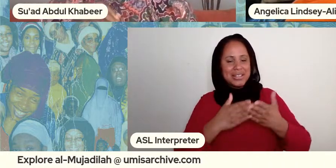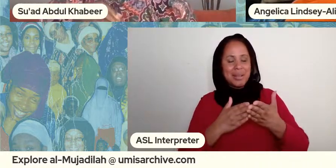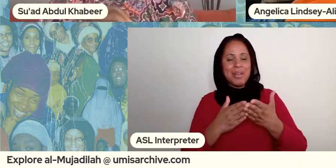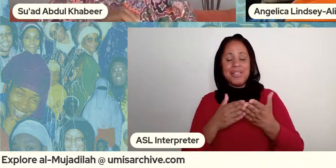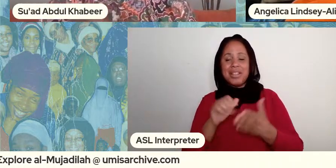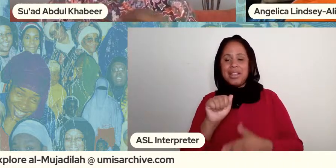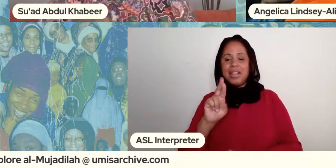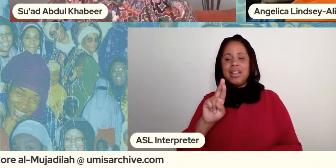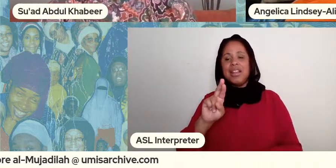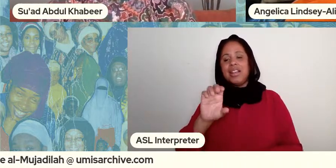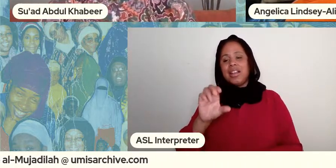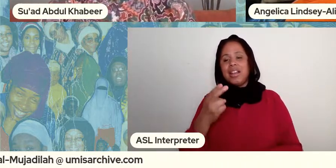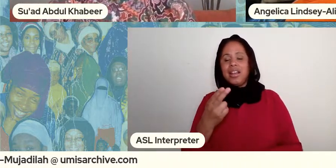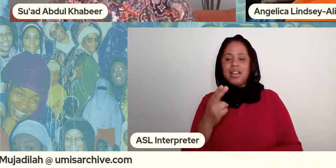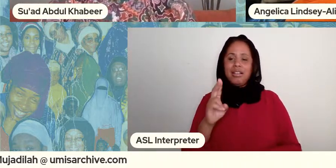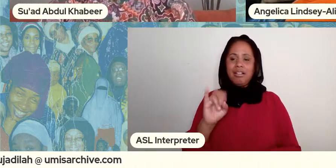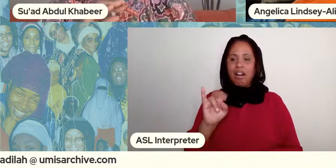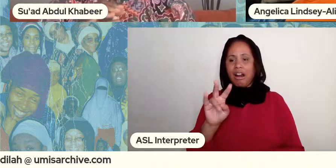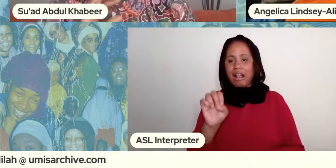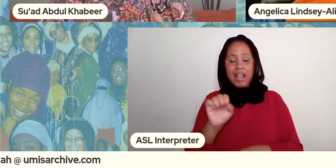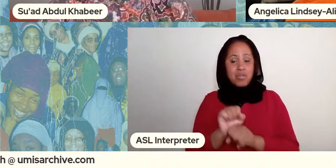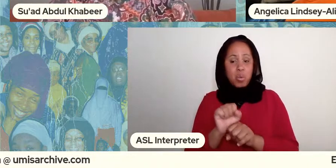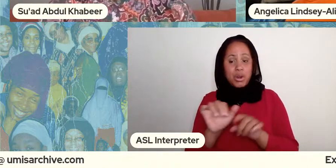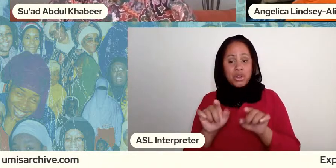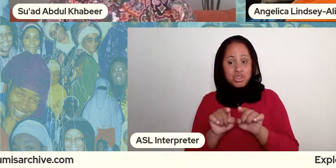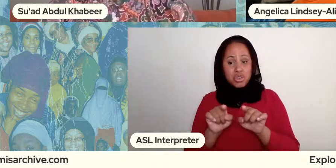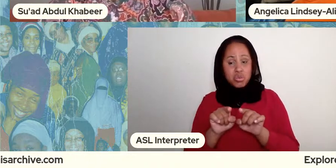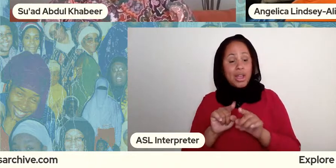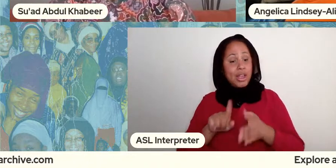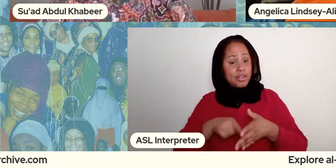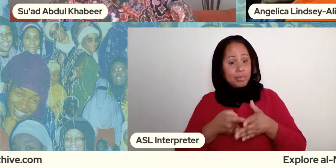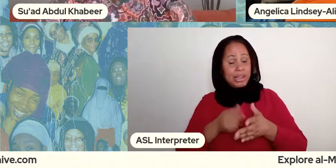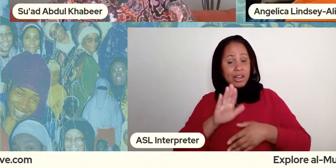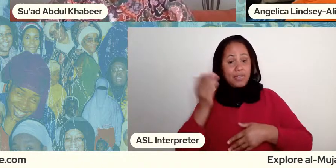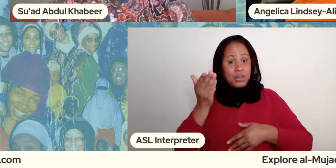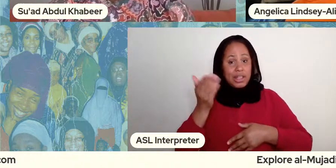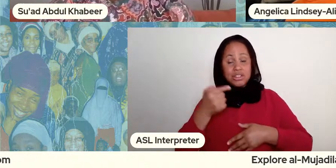you know at the beginning of her lecture she says she says i'm indebted to sister ali abdul karim